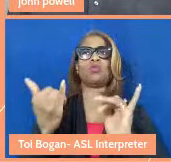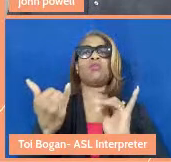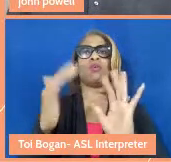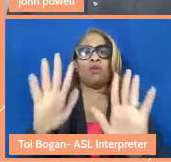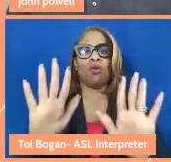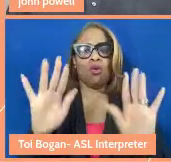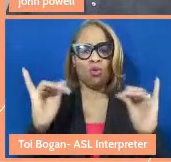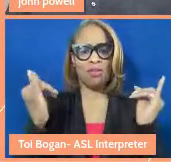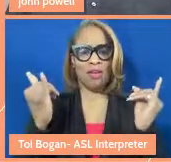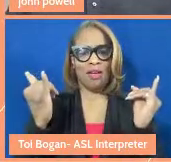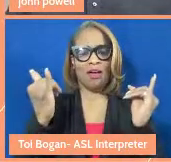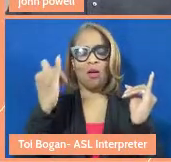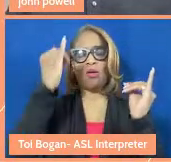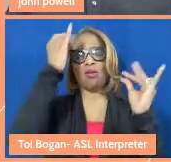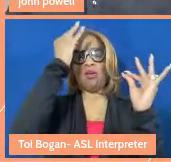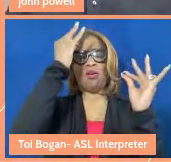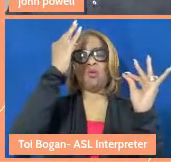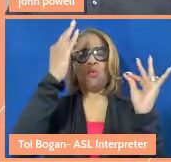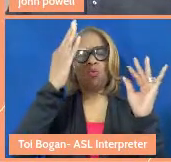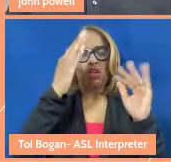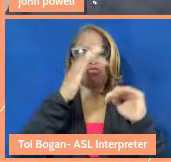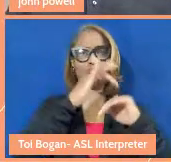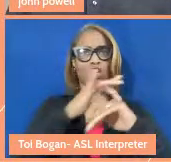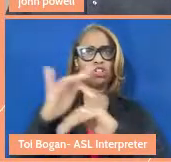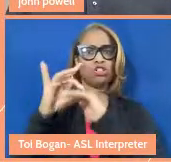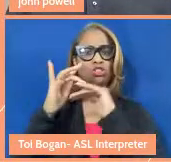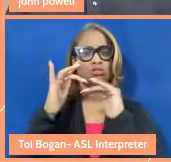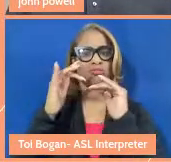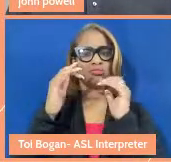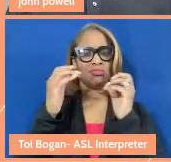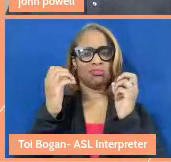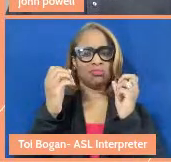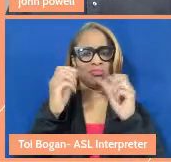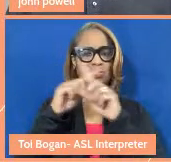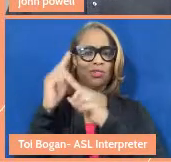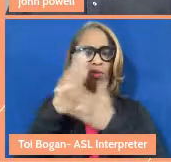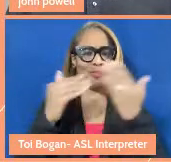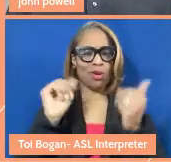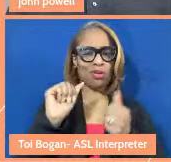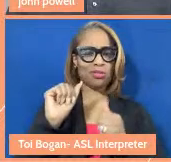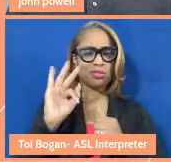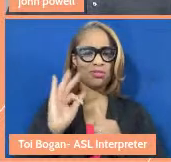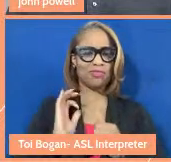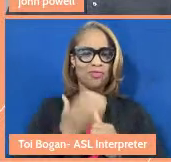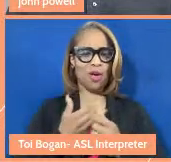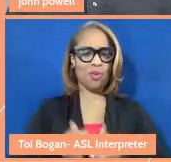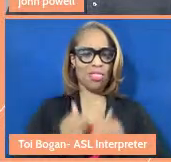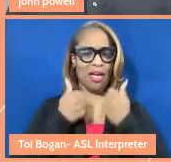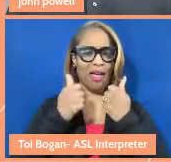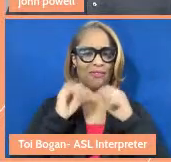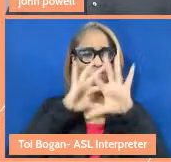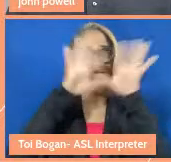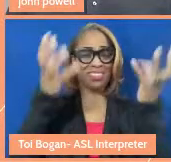all of these different parts of our lives and society. john, what about you? Who has cared for